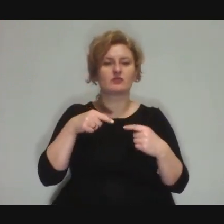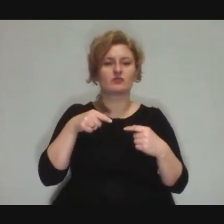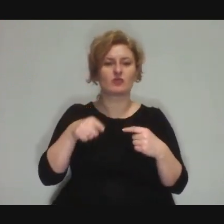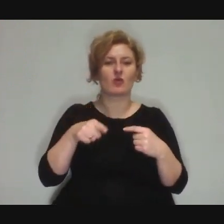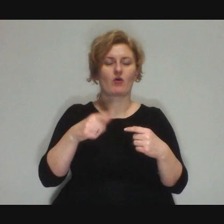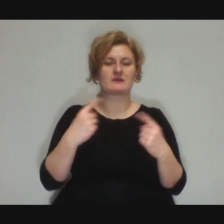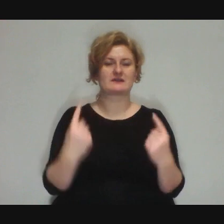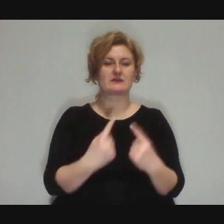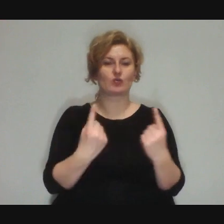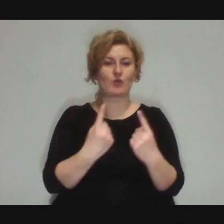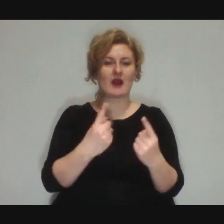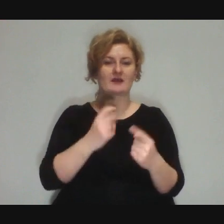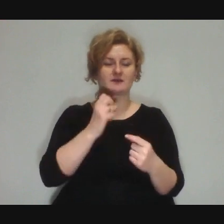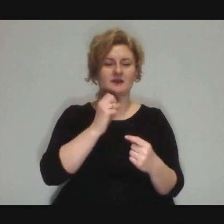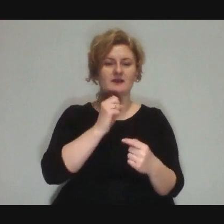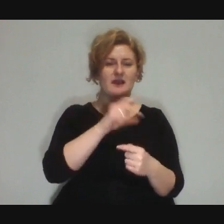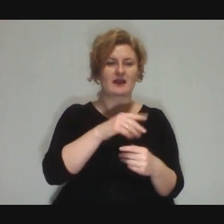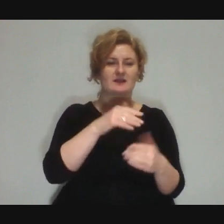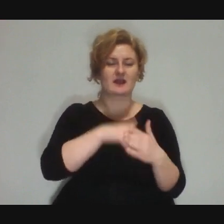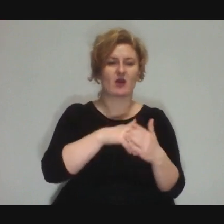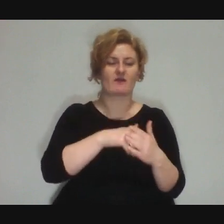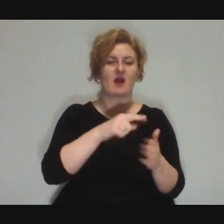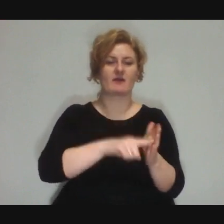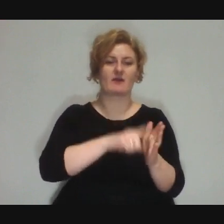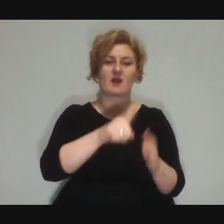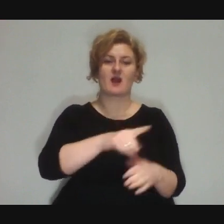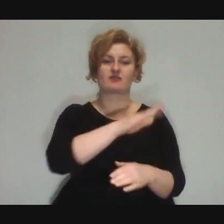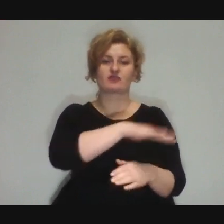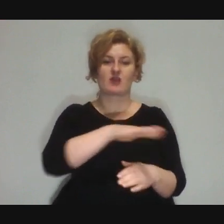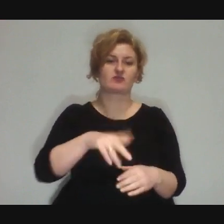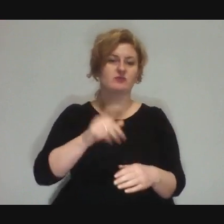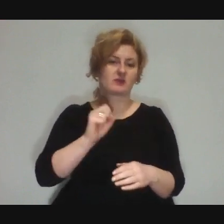while for these kids it's just everyday life,